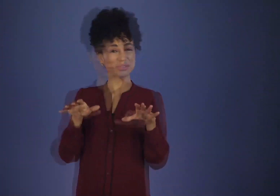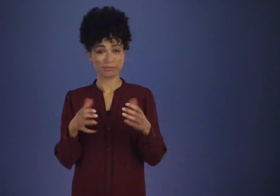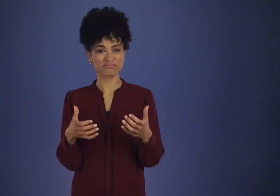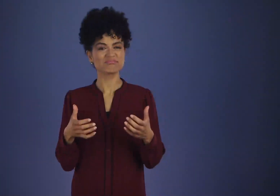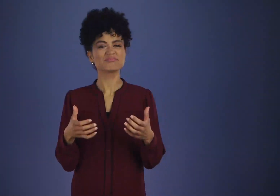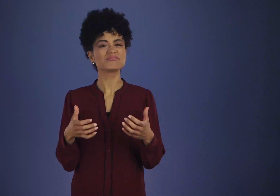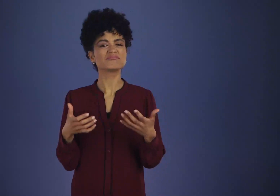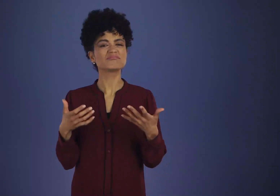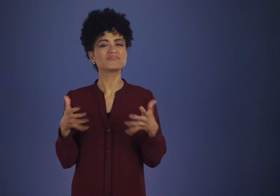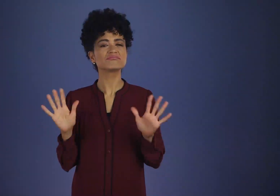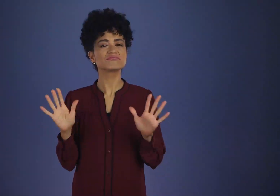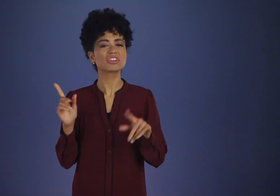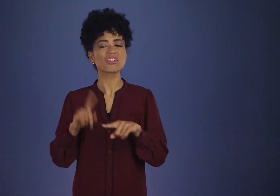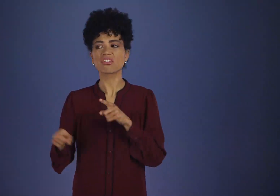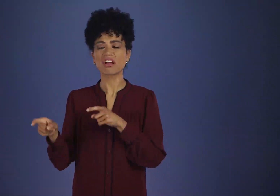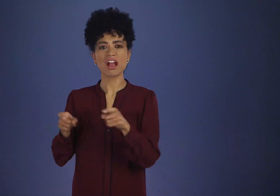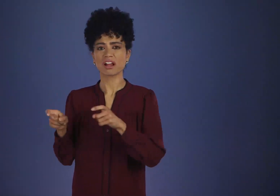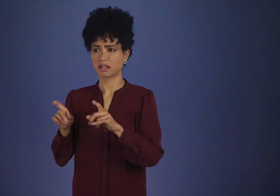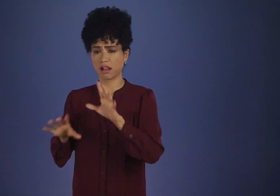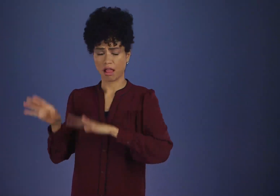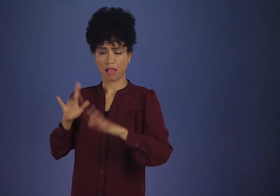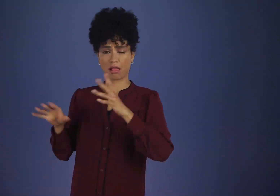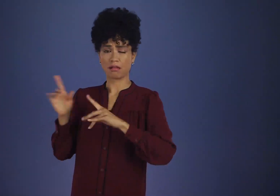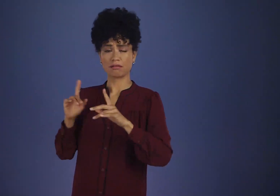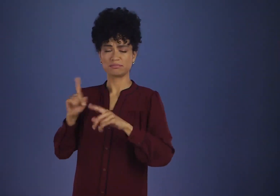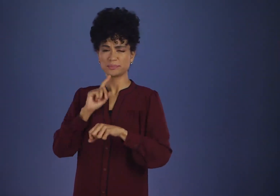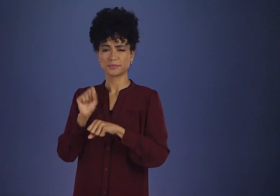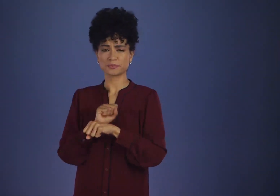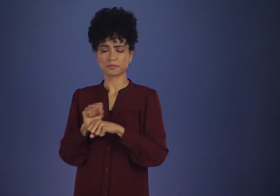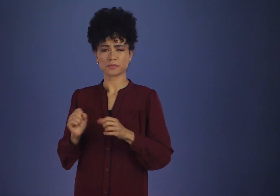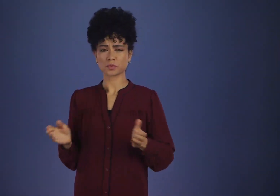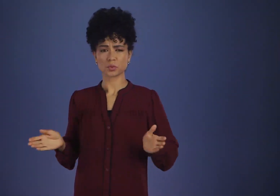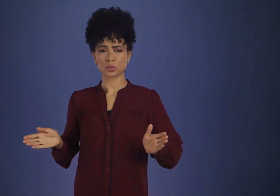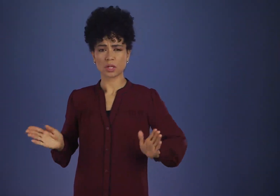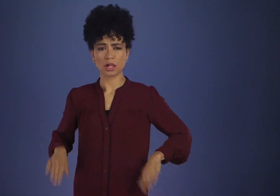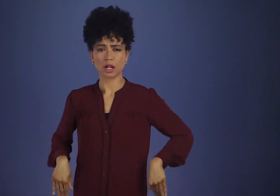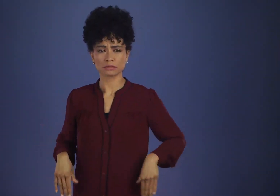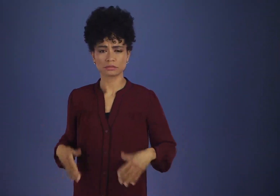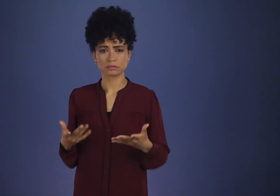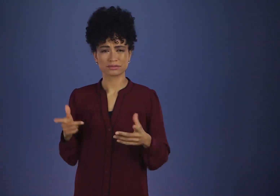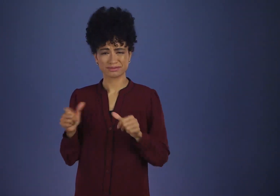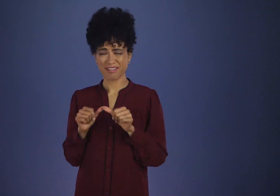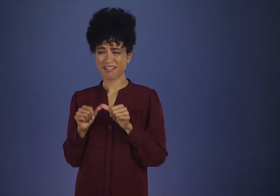An A.A. group, as such, simply couldn’t handle this sort of project.